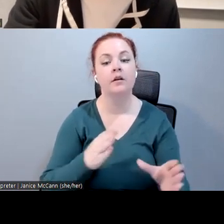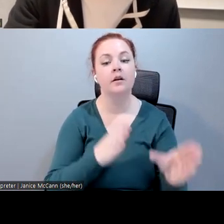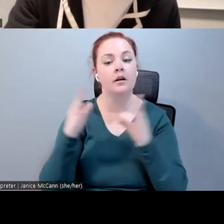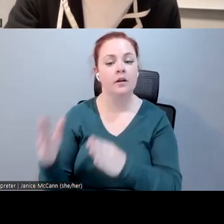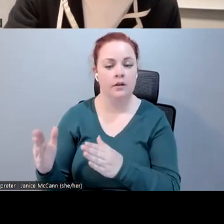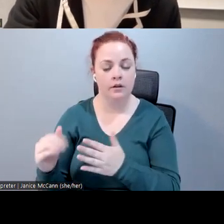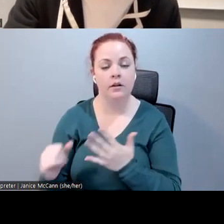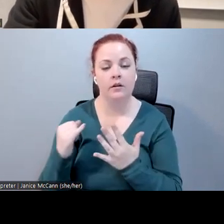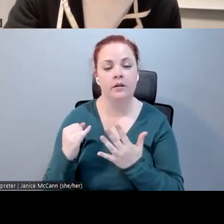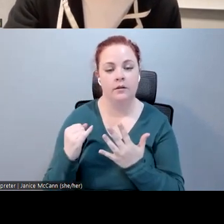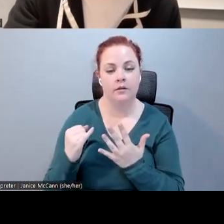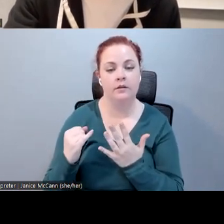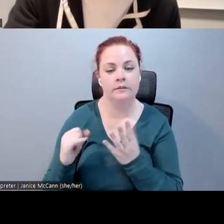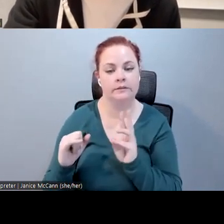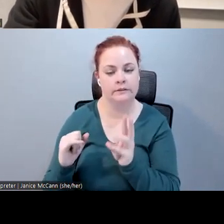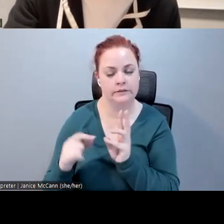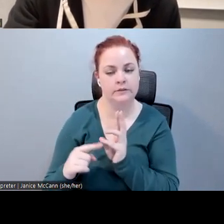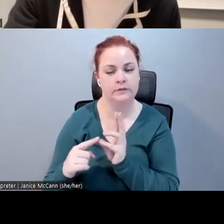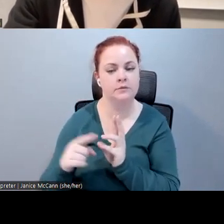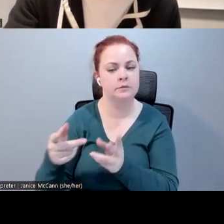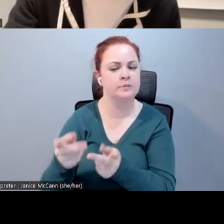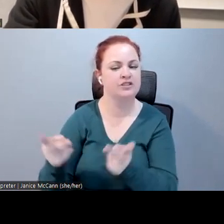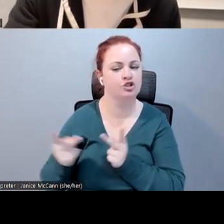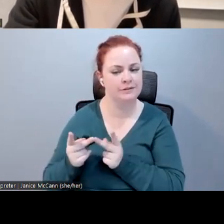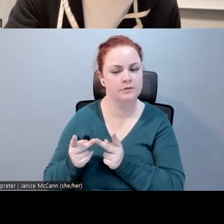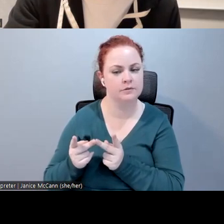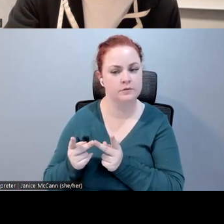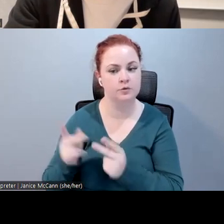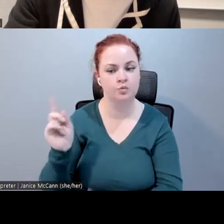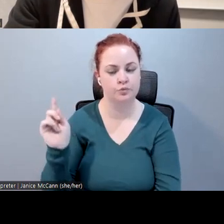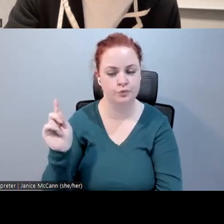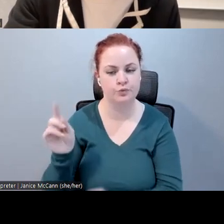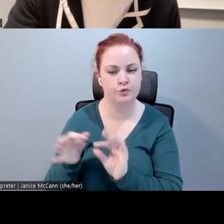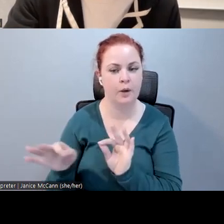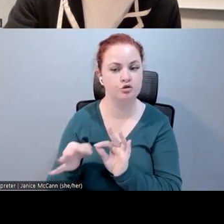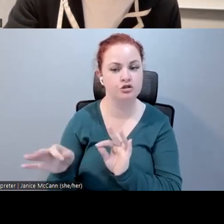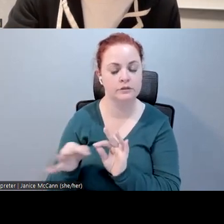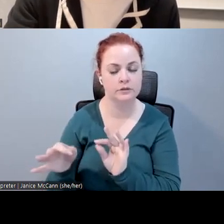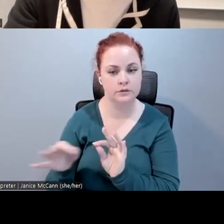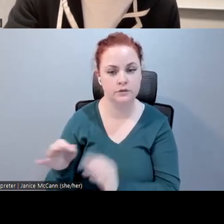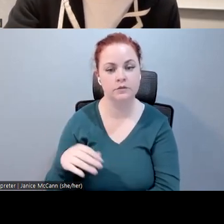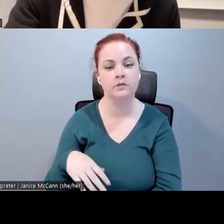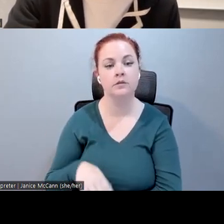of captions. This is another really important consideration,